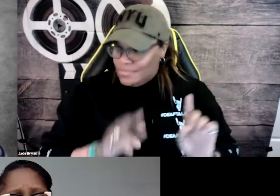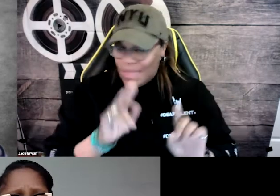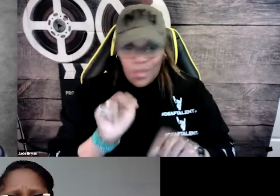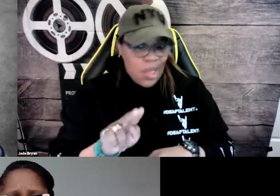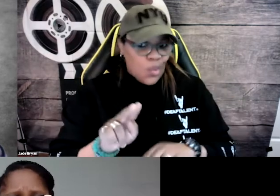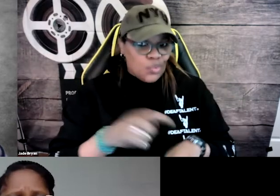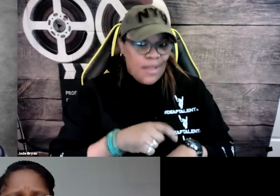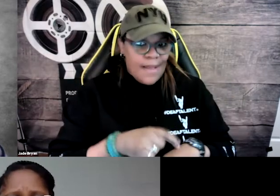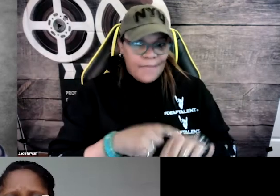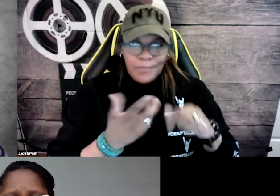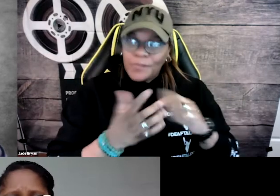That was back in the day.